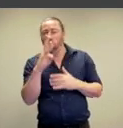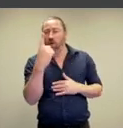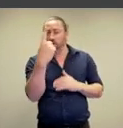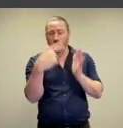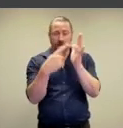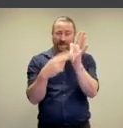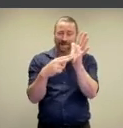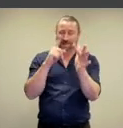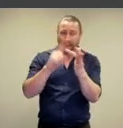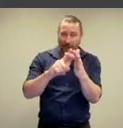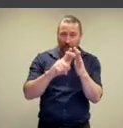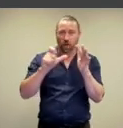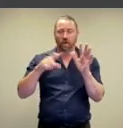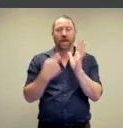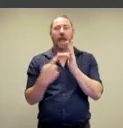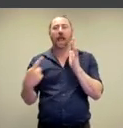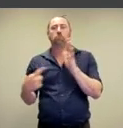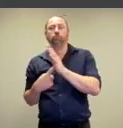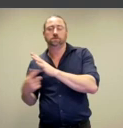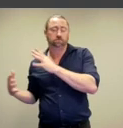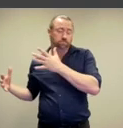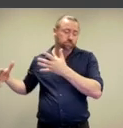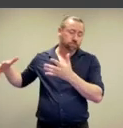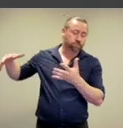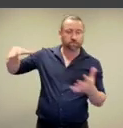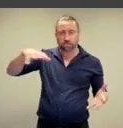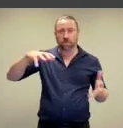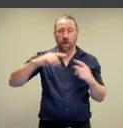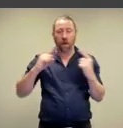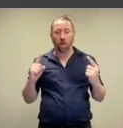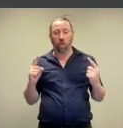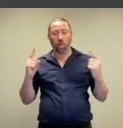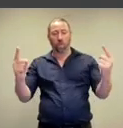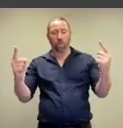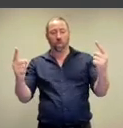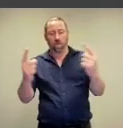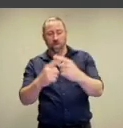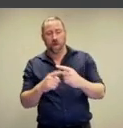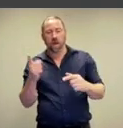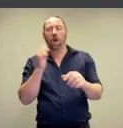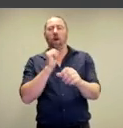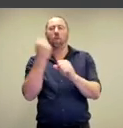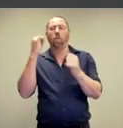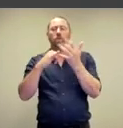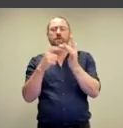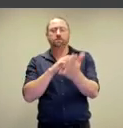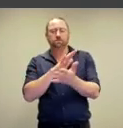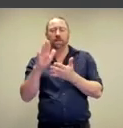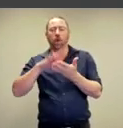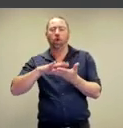organized 31 tons of carrots to be